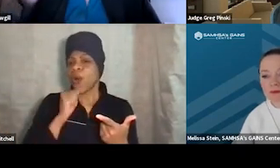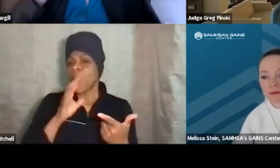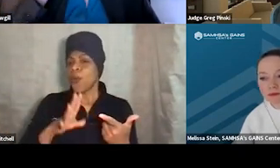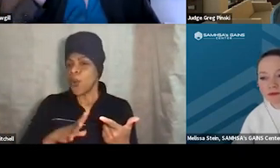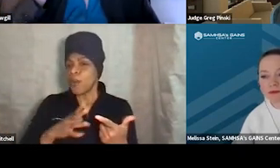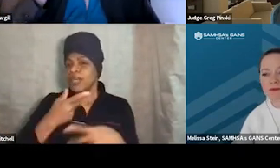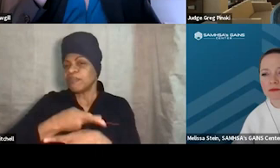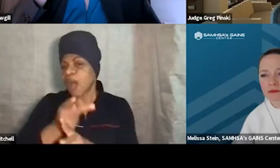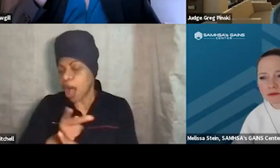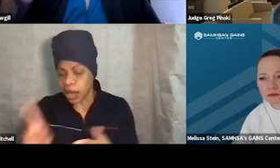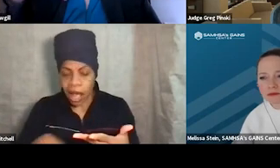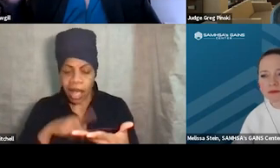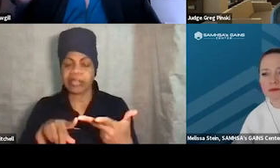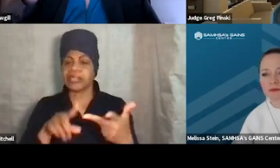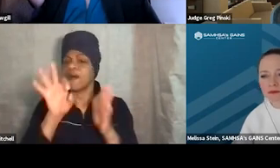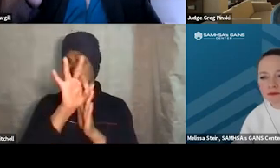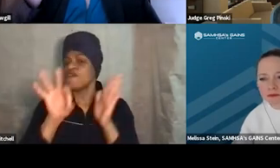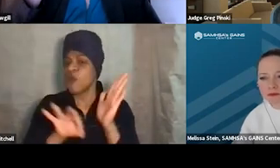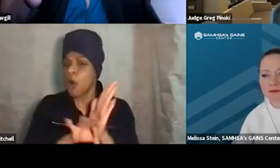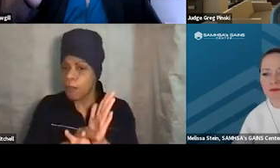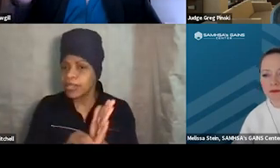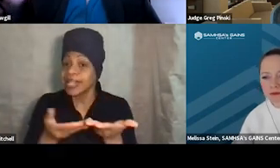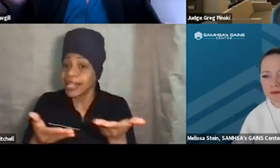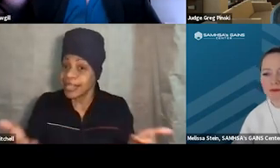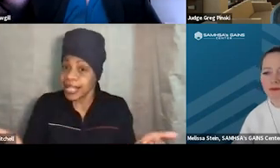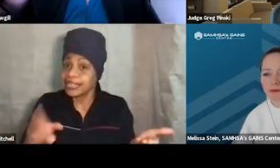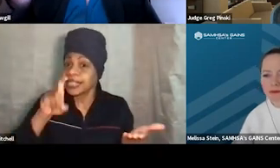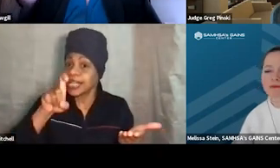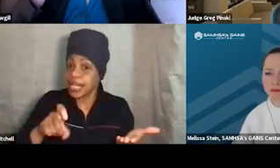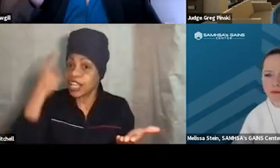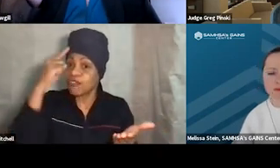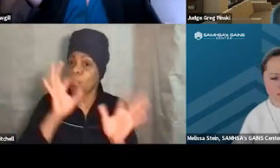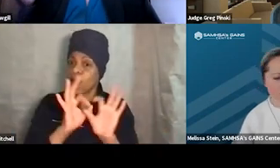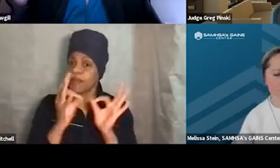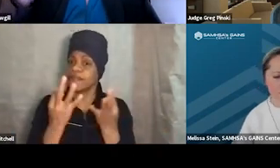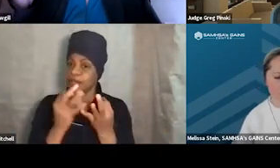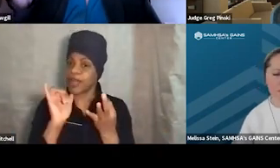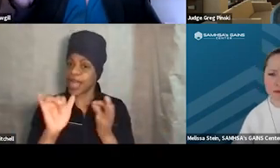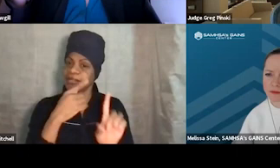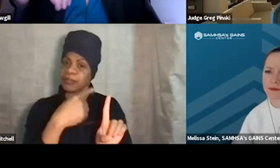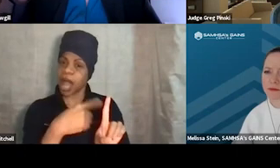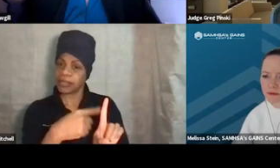Things that they might actually need for their family. Those are really good. The thing about those is you need to make sure